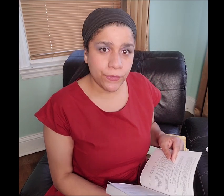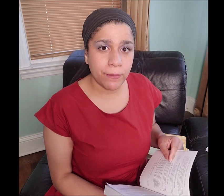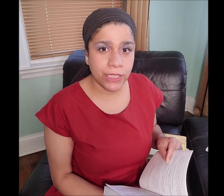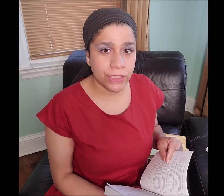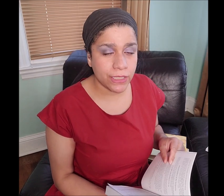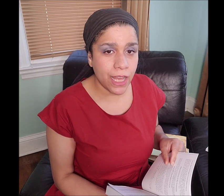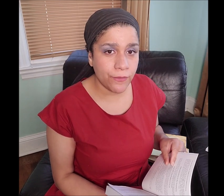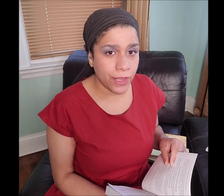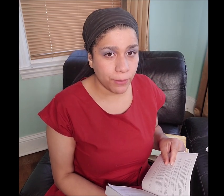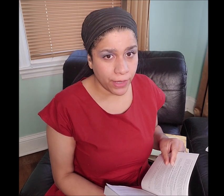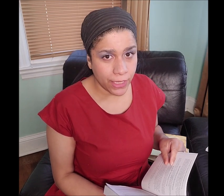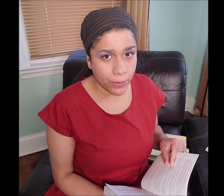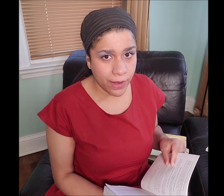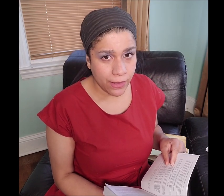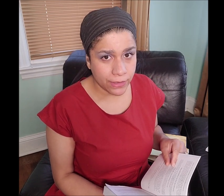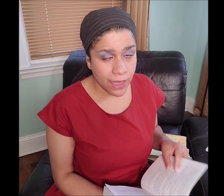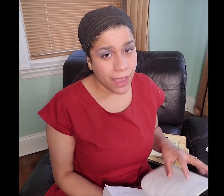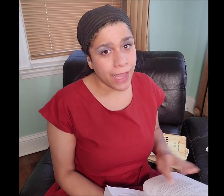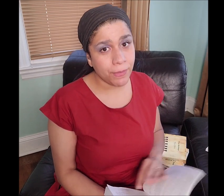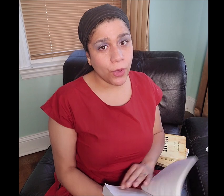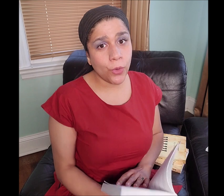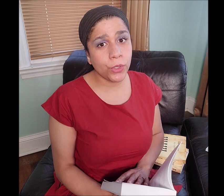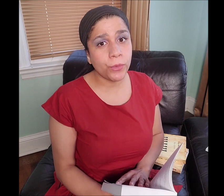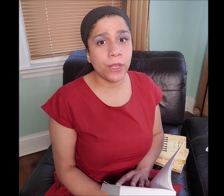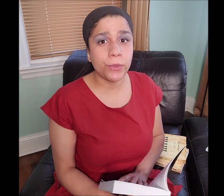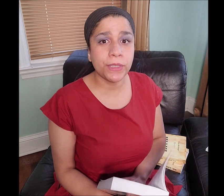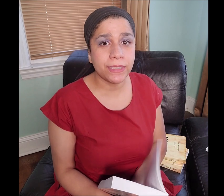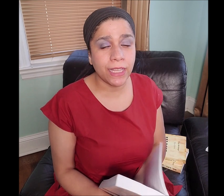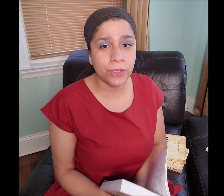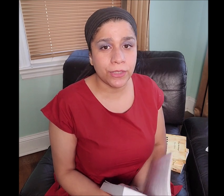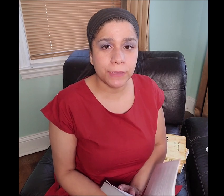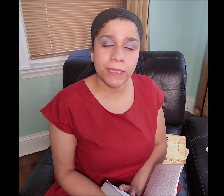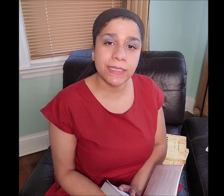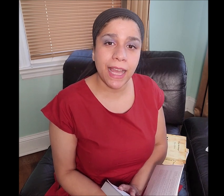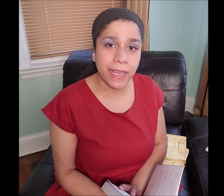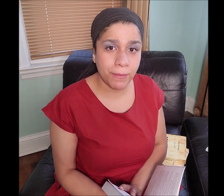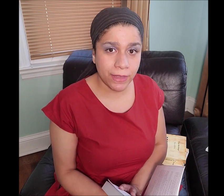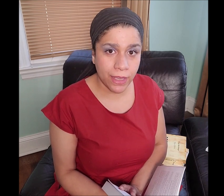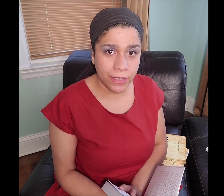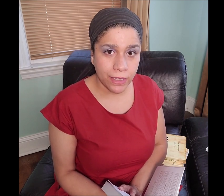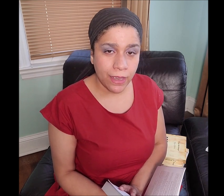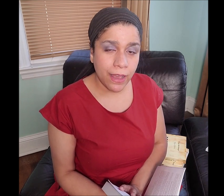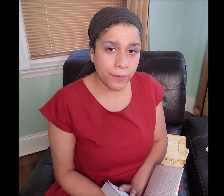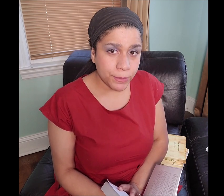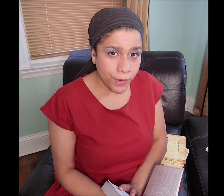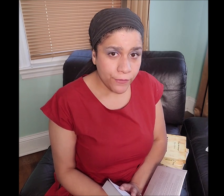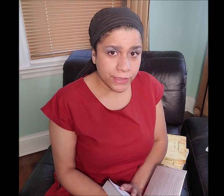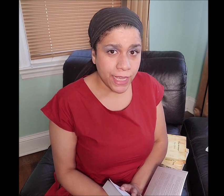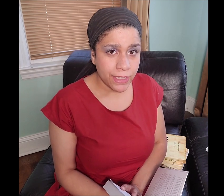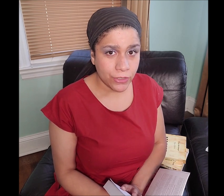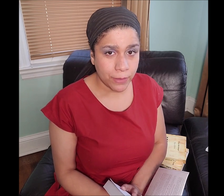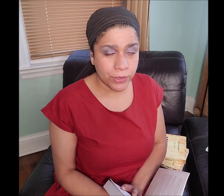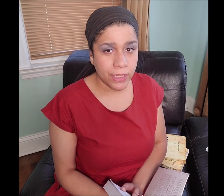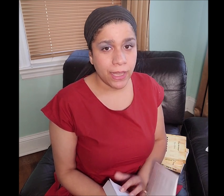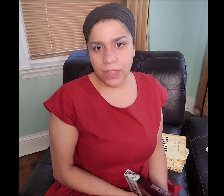This information is not available anywhere else. I am the only one who can tell you this because I am Itharey, I was prophesied in the scriptures.